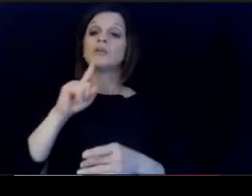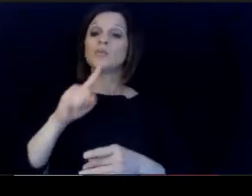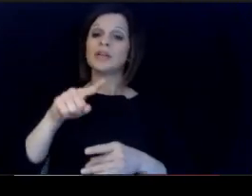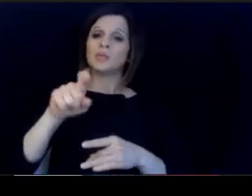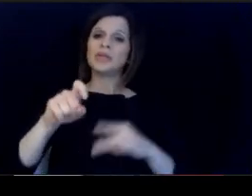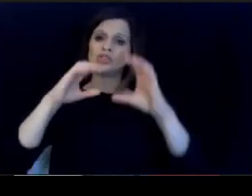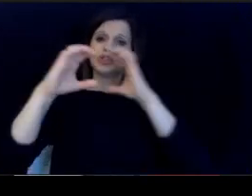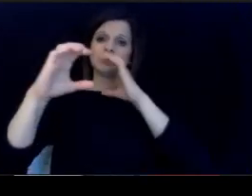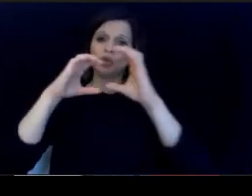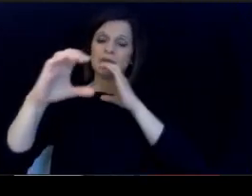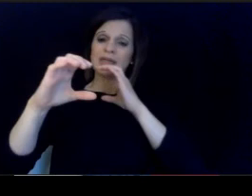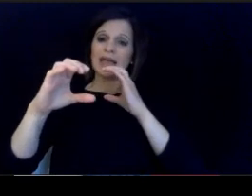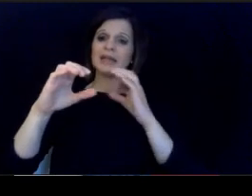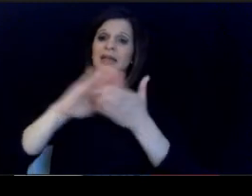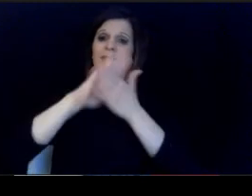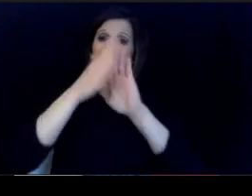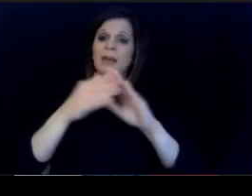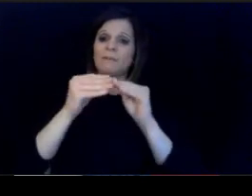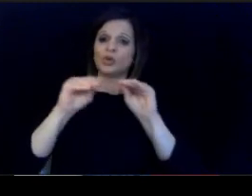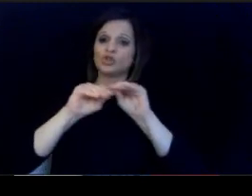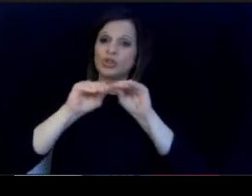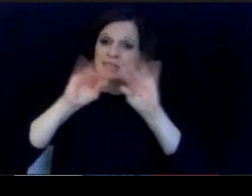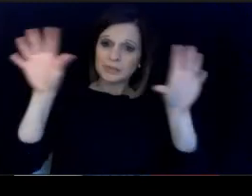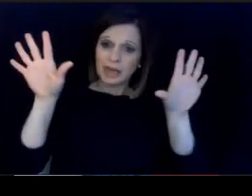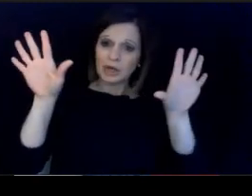better, more transparent and louder. So that's important.